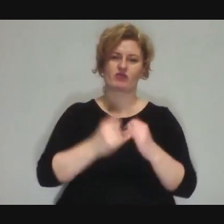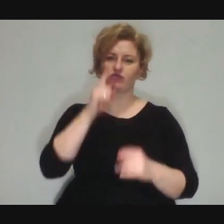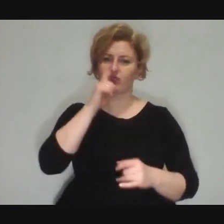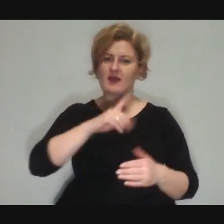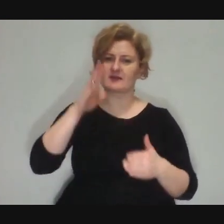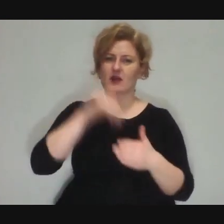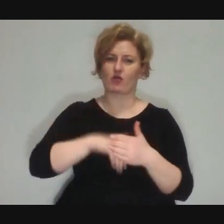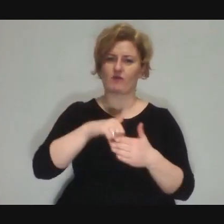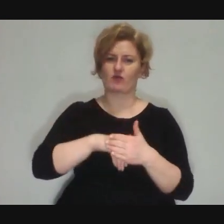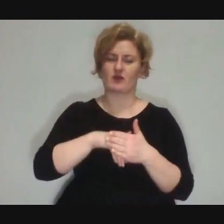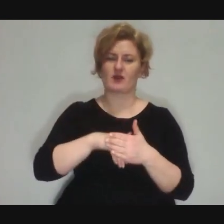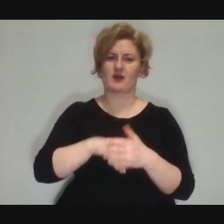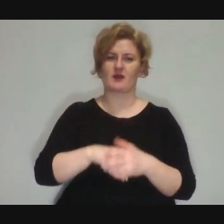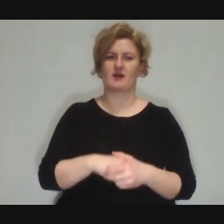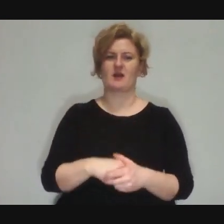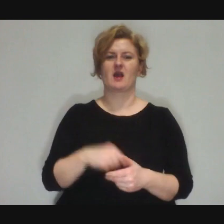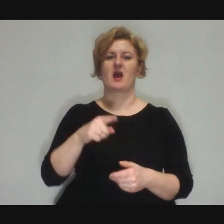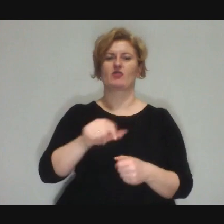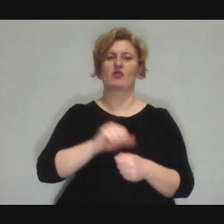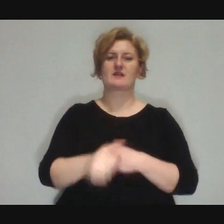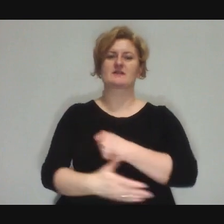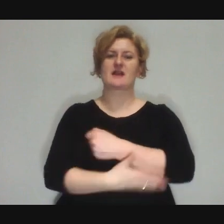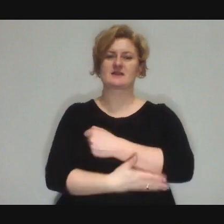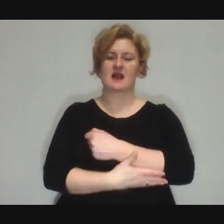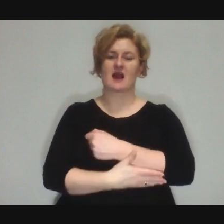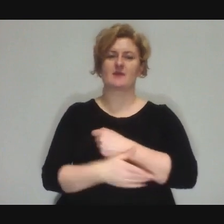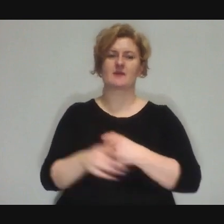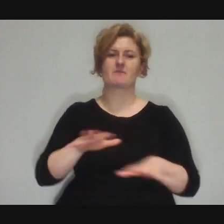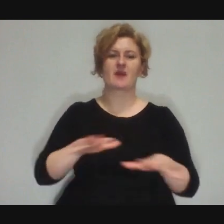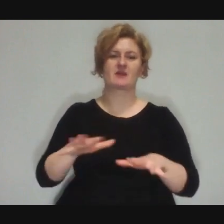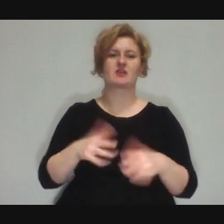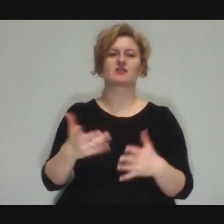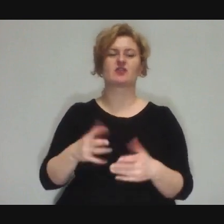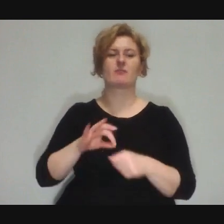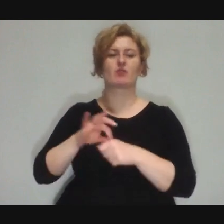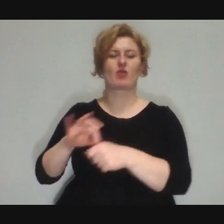Dominika: But these are the rules of the place where you teach, not yours?